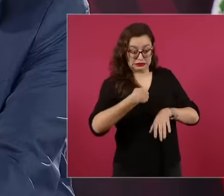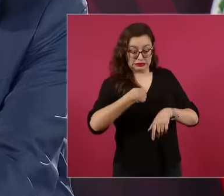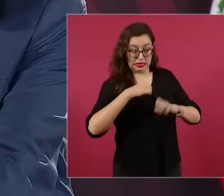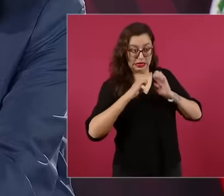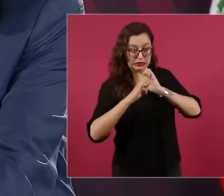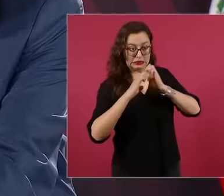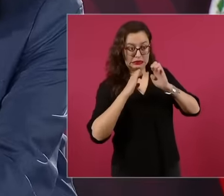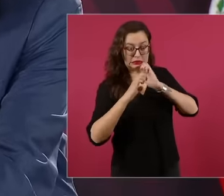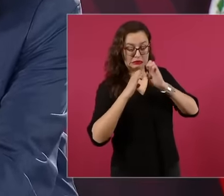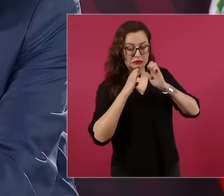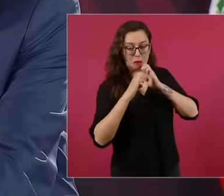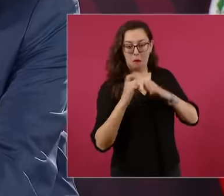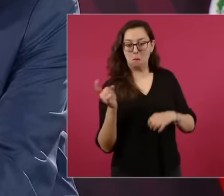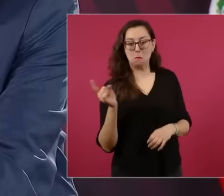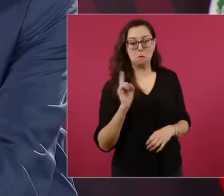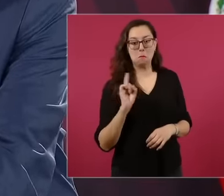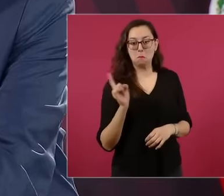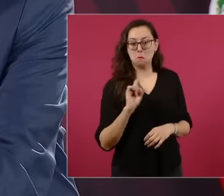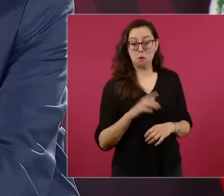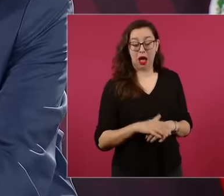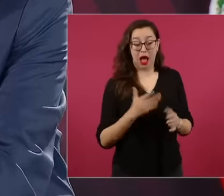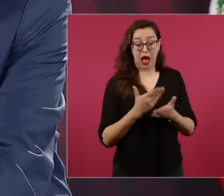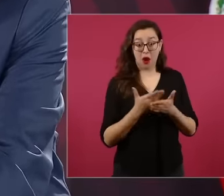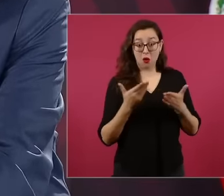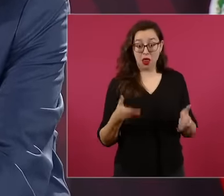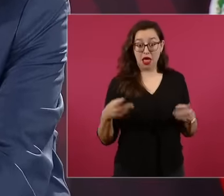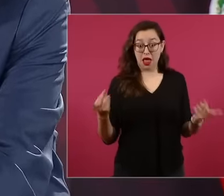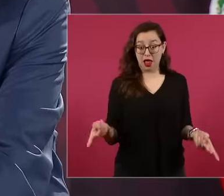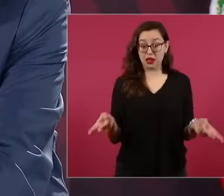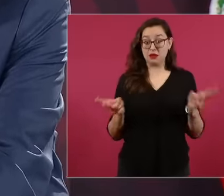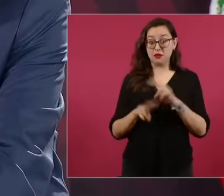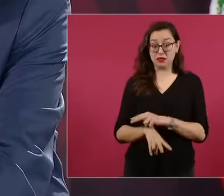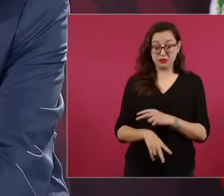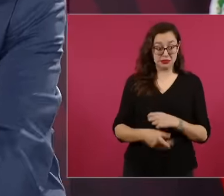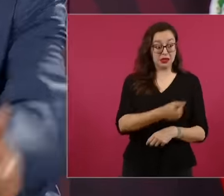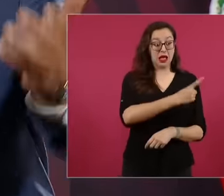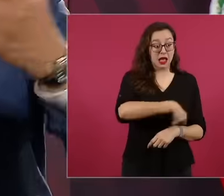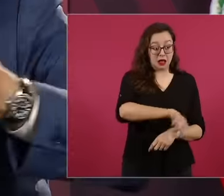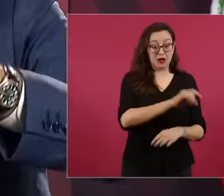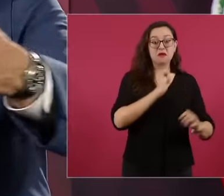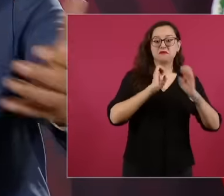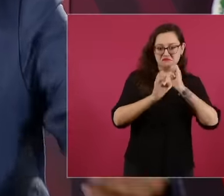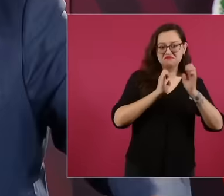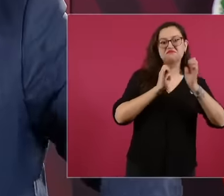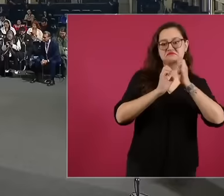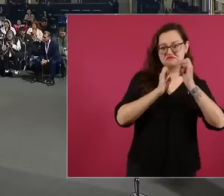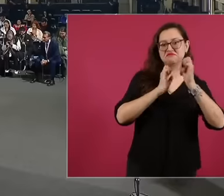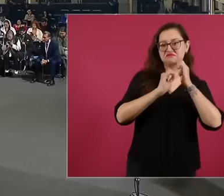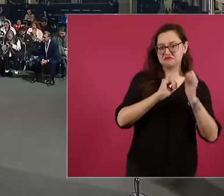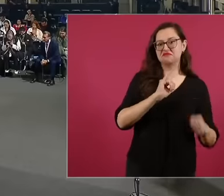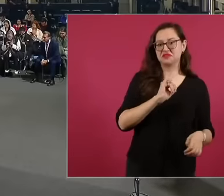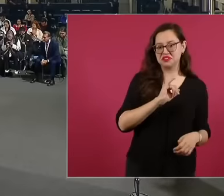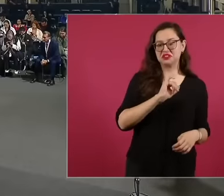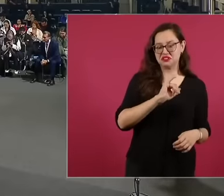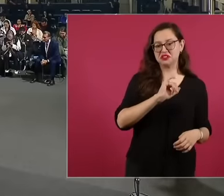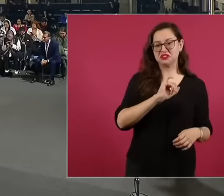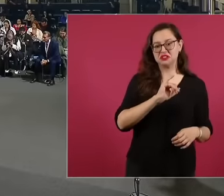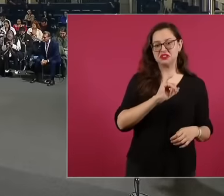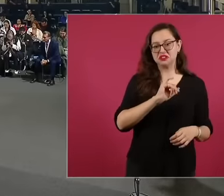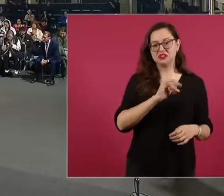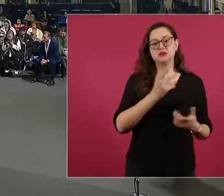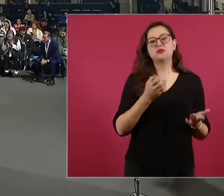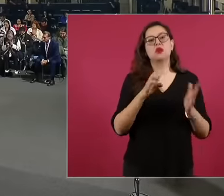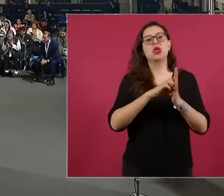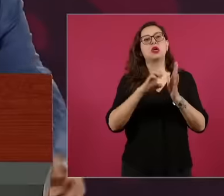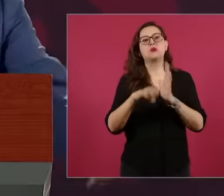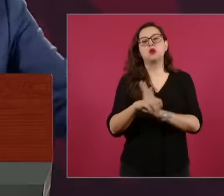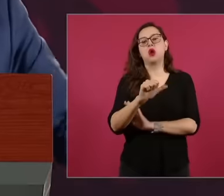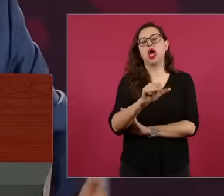happen. Whom he always has there. Whom